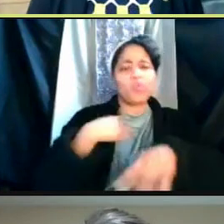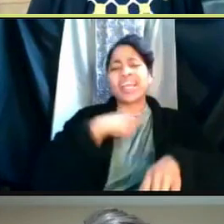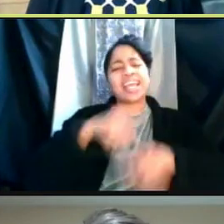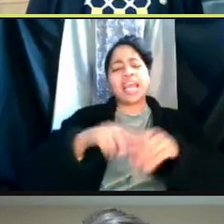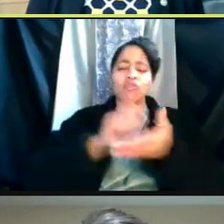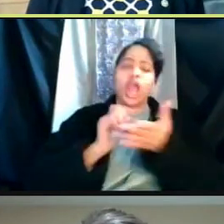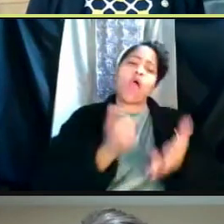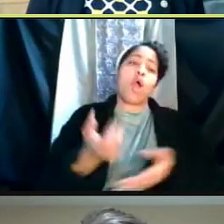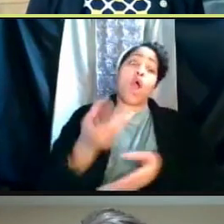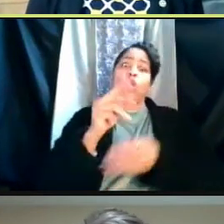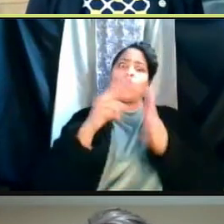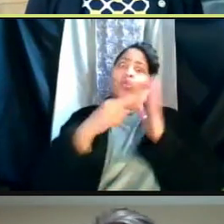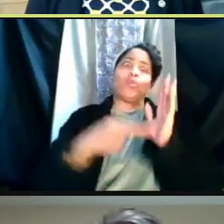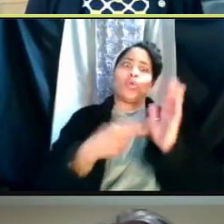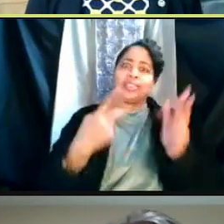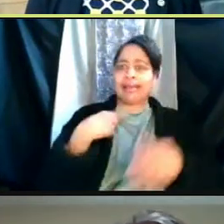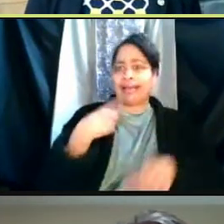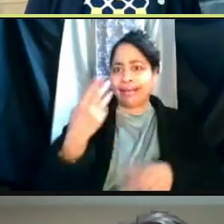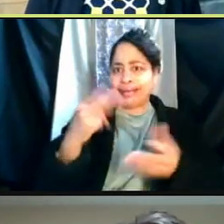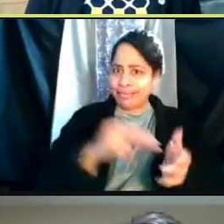Okay, I think there are a couple more questions for you.